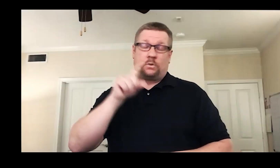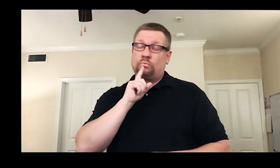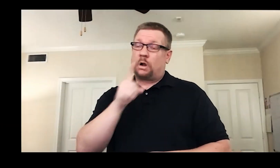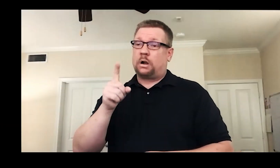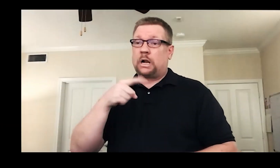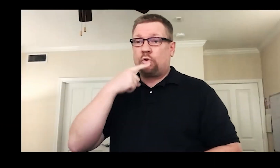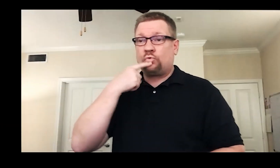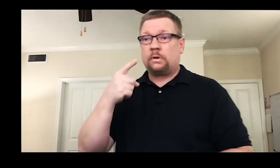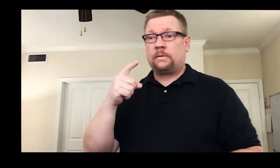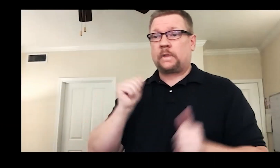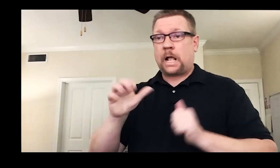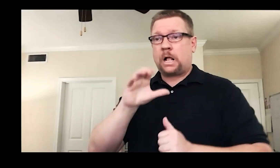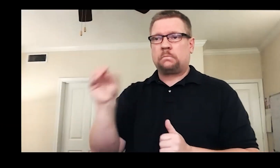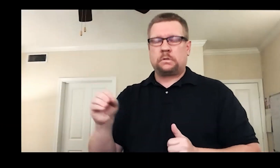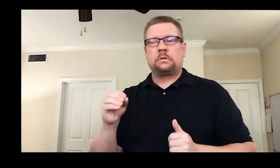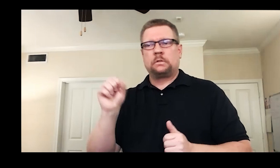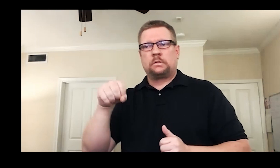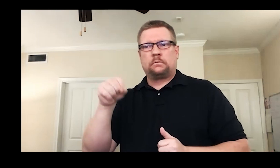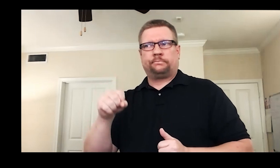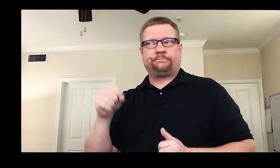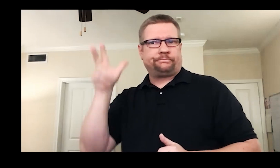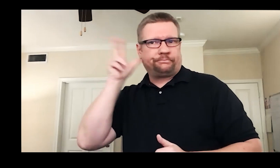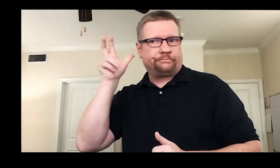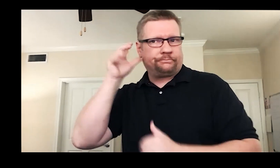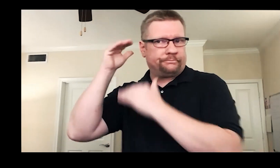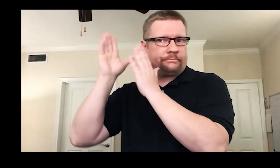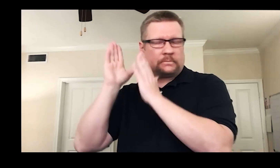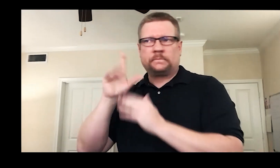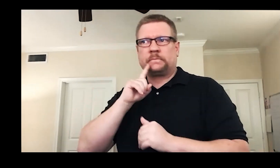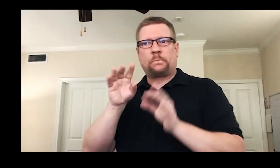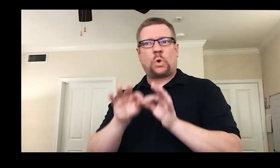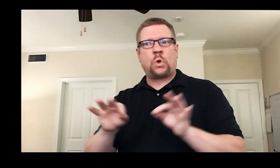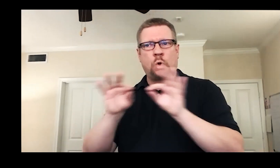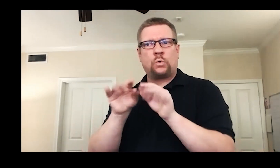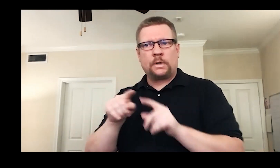I would say the big difference is a hearing theater company is concerned with the auditory